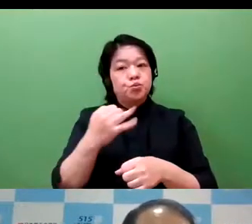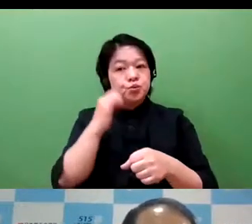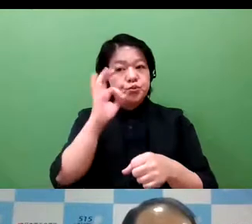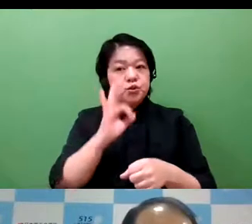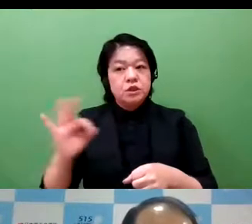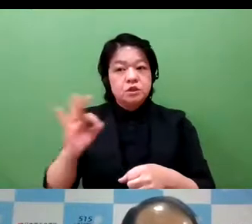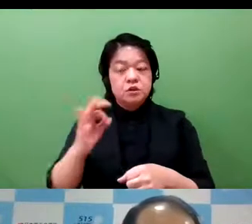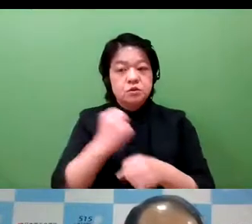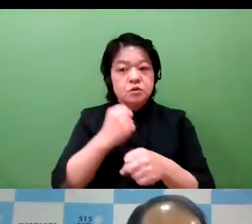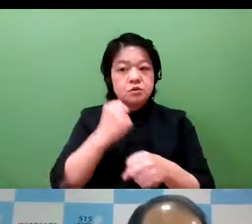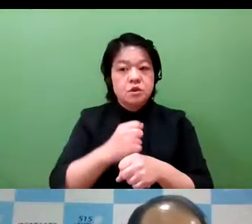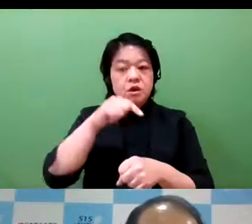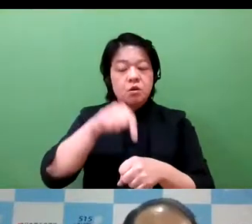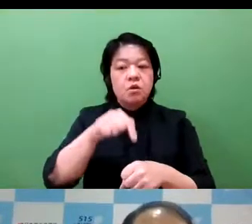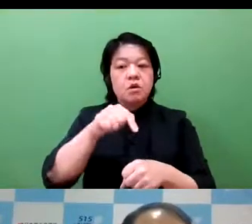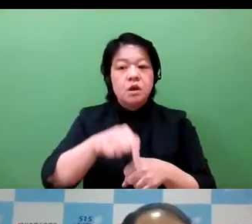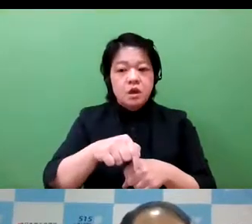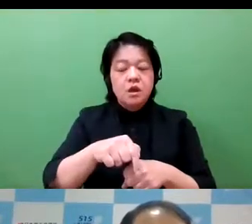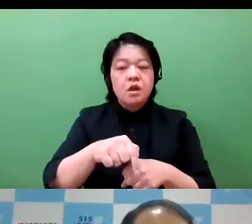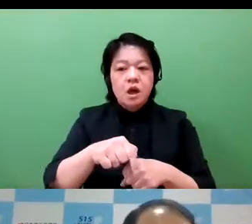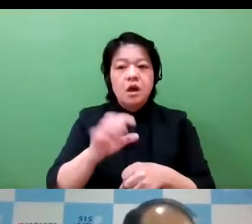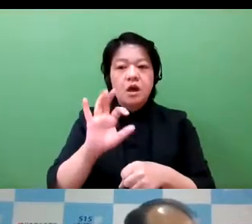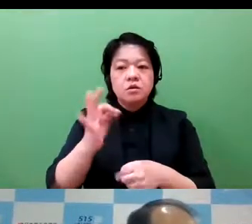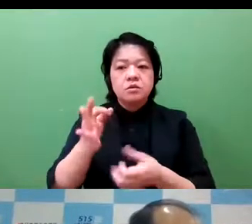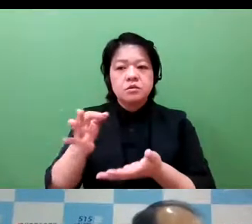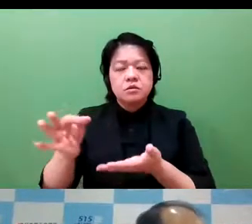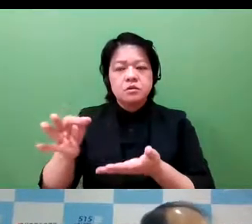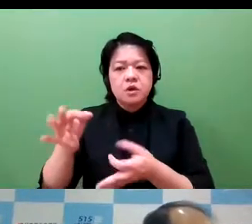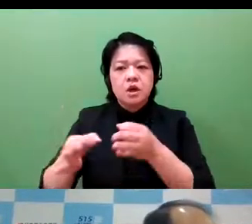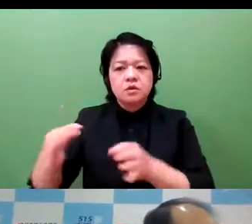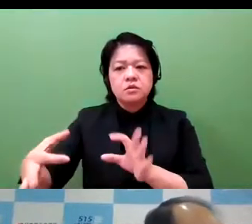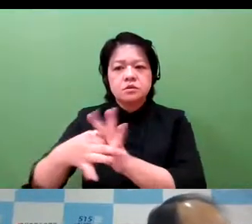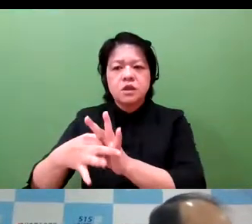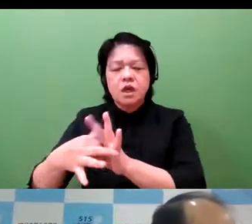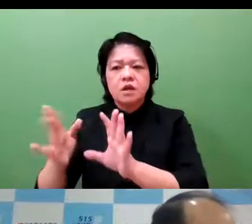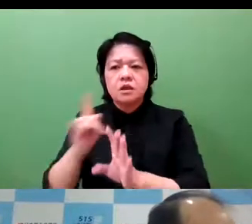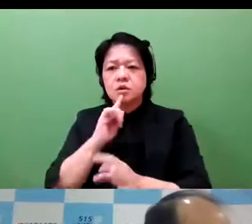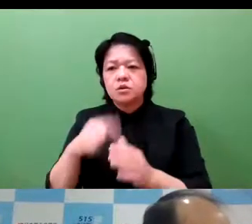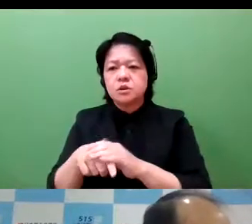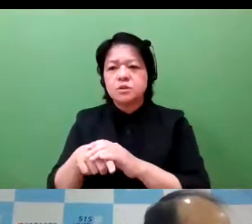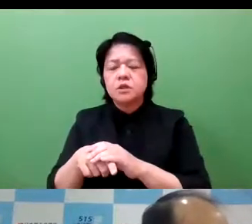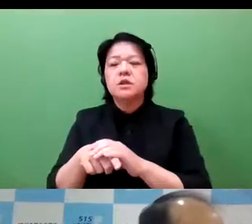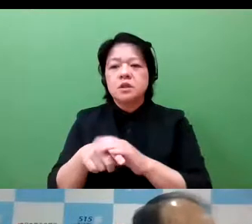When there is a rise in the parts, purchases of parts,